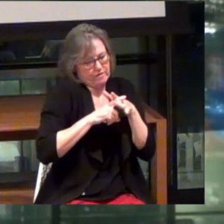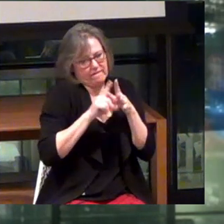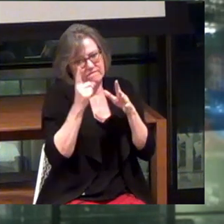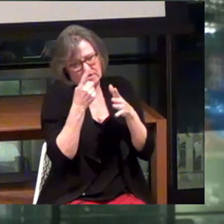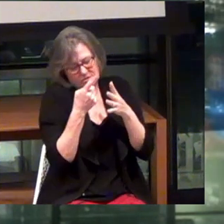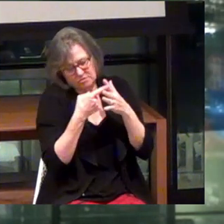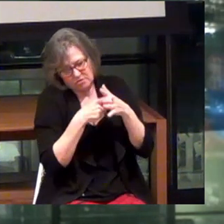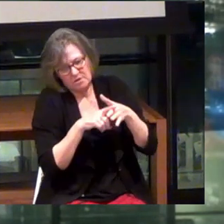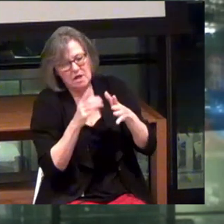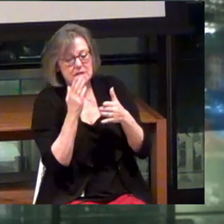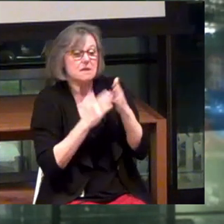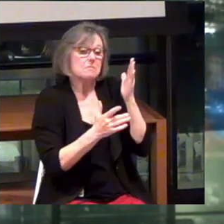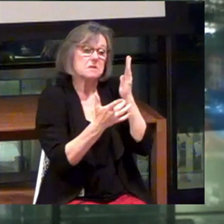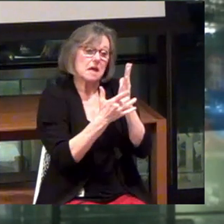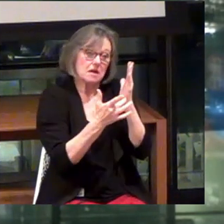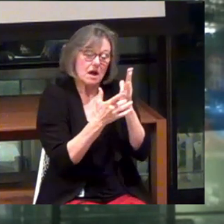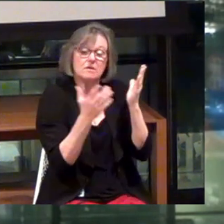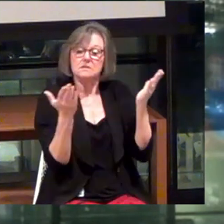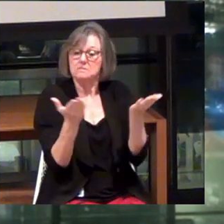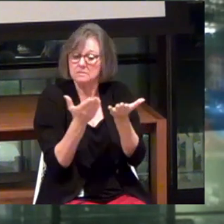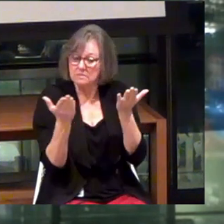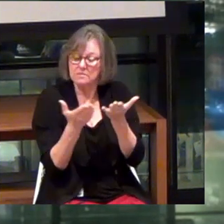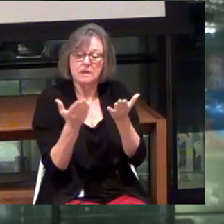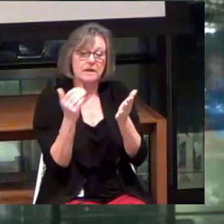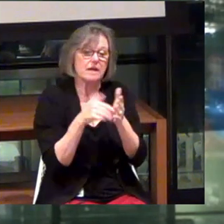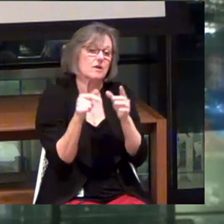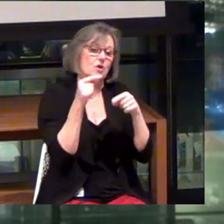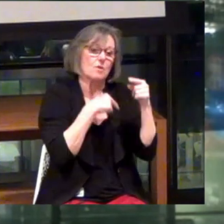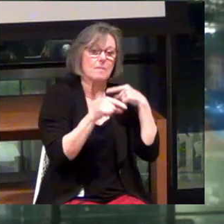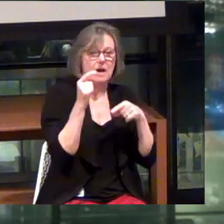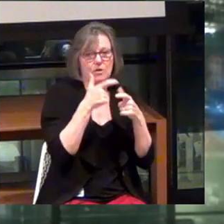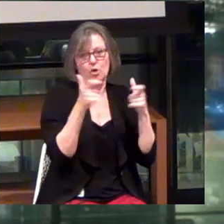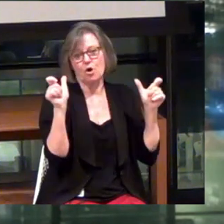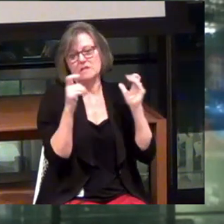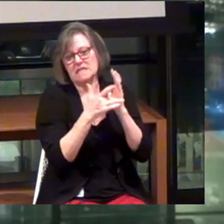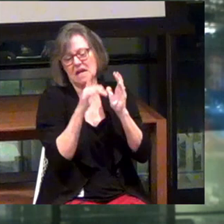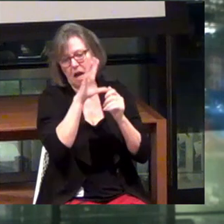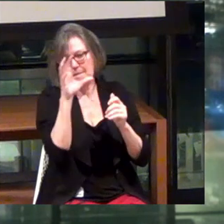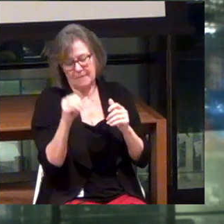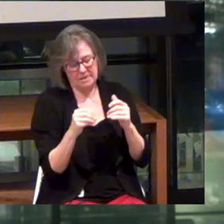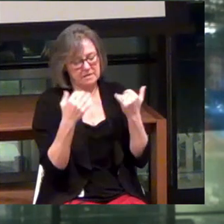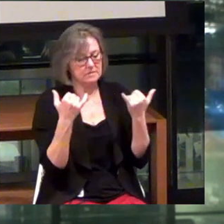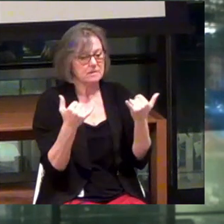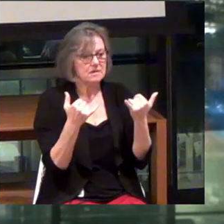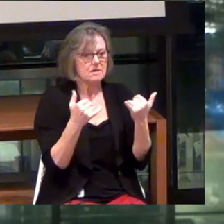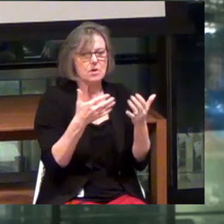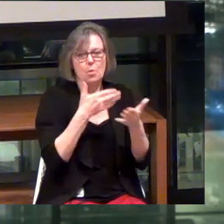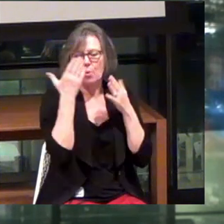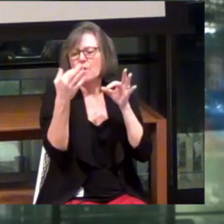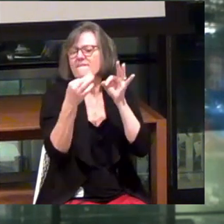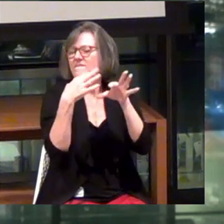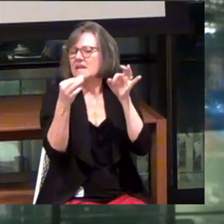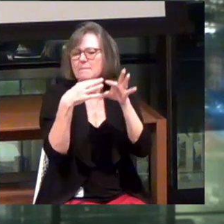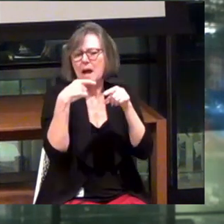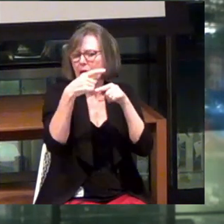You know? Some of these technologies that exist currently -- and again, I'll go back to the largest technology companies that exist -- don't have a feedback loop.